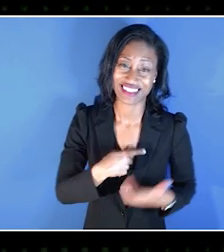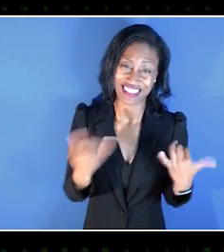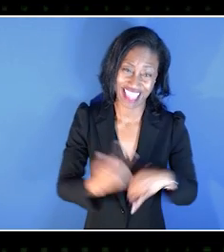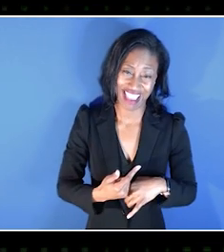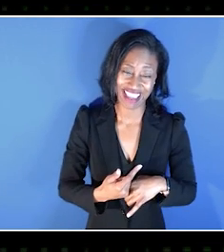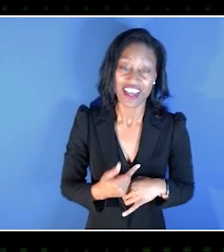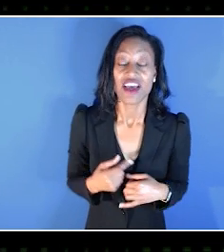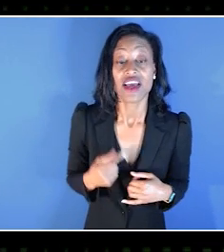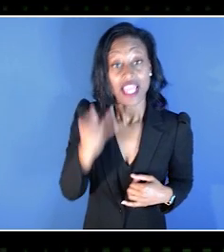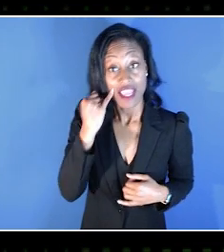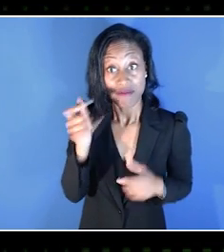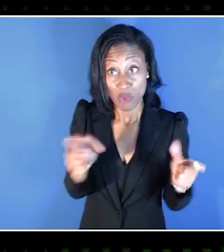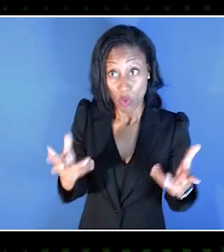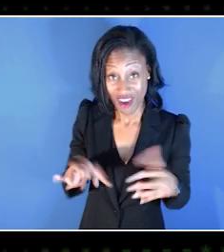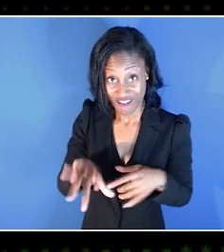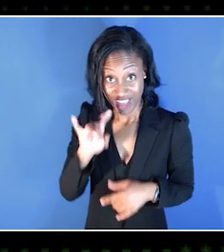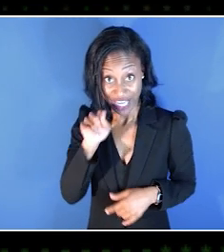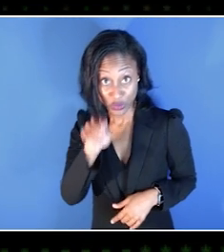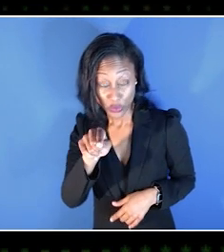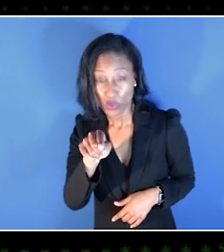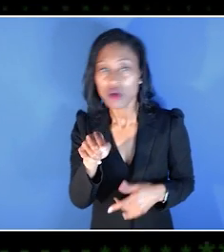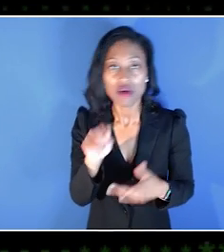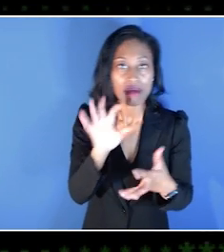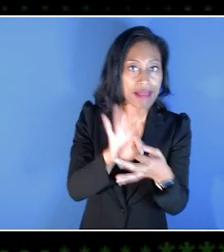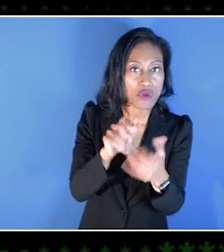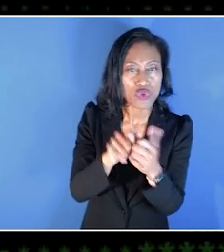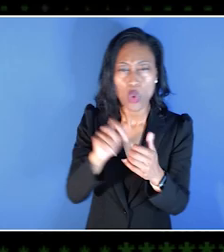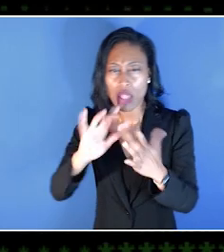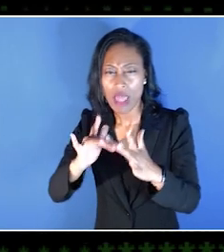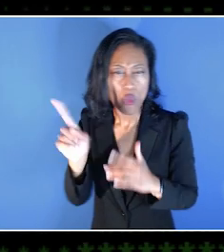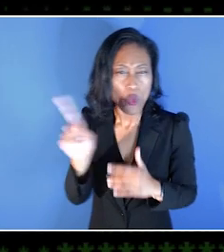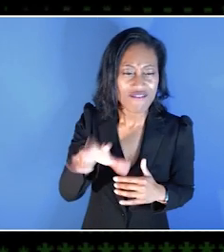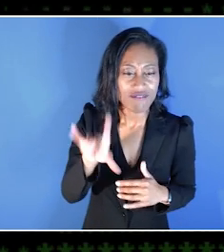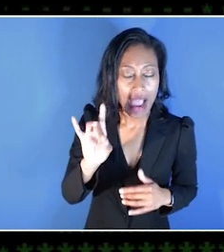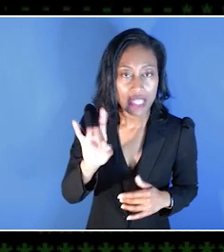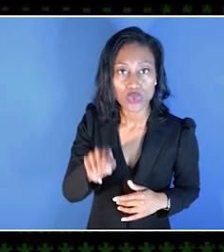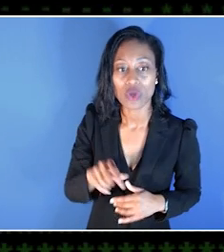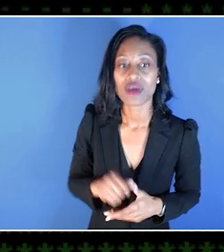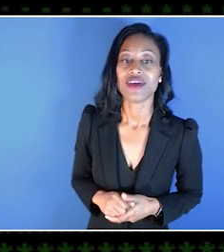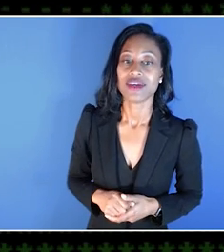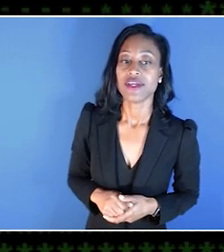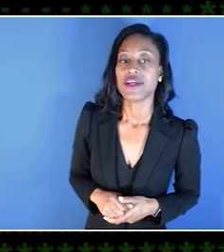If people wanted to be able to find you and connect with you online, where can we be able to find you?